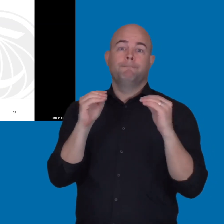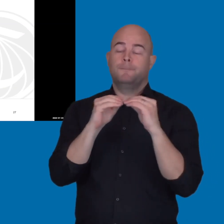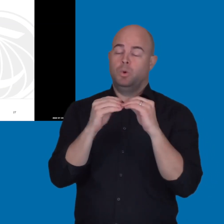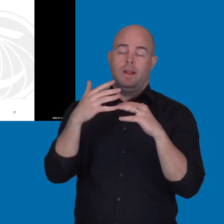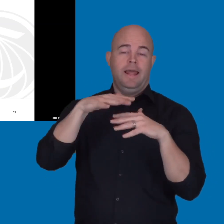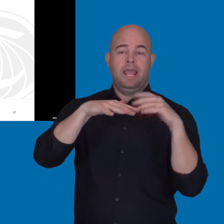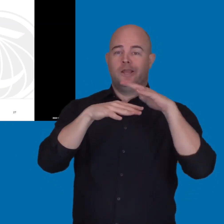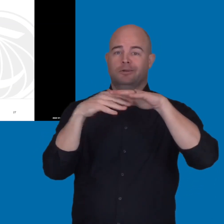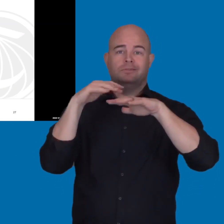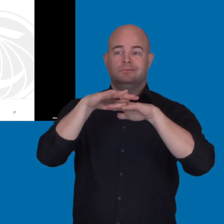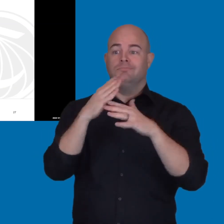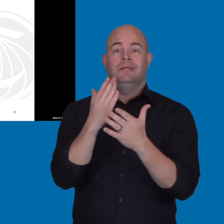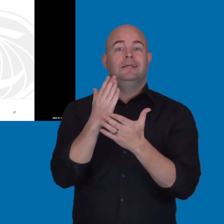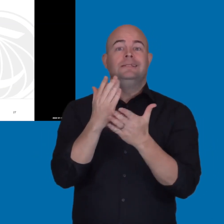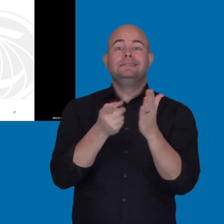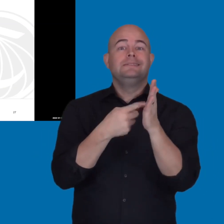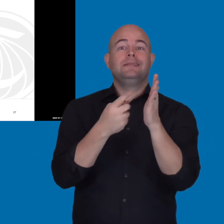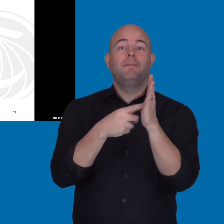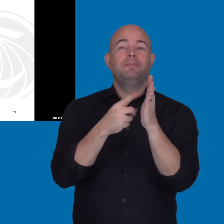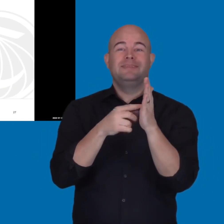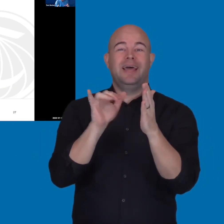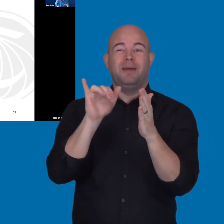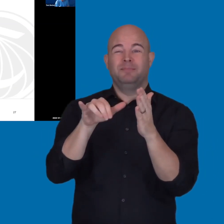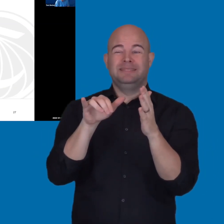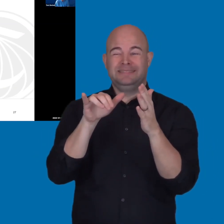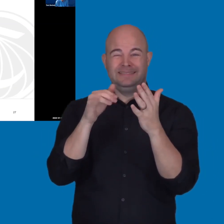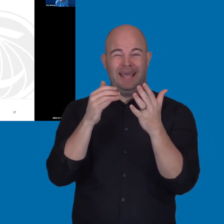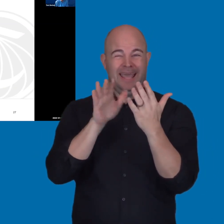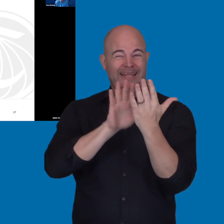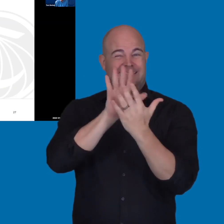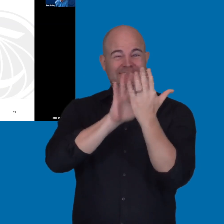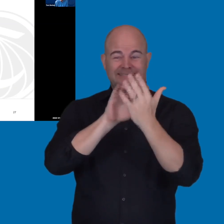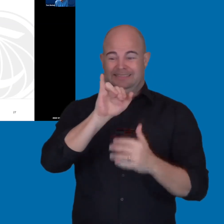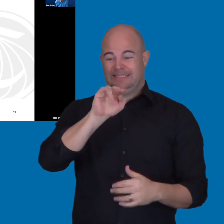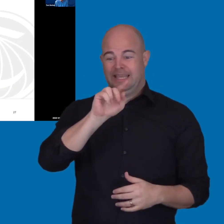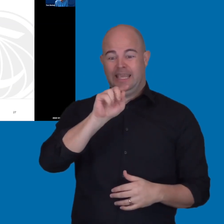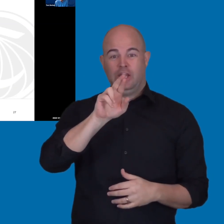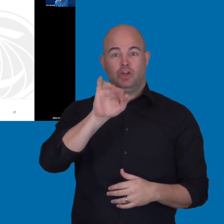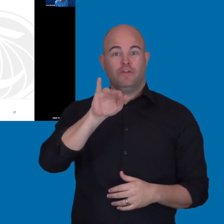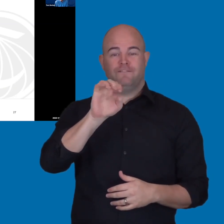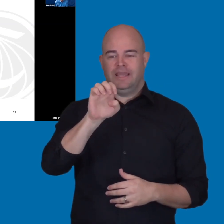So, the solution that delivers the content oftentimes that interface itself is inaccessible.